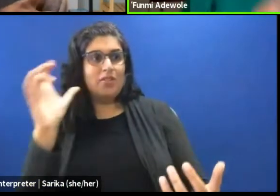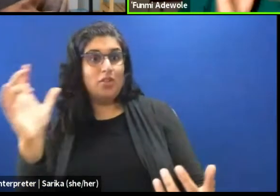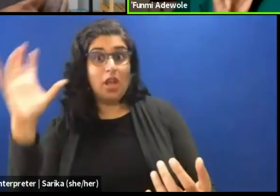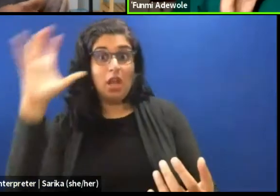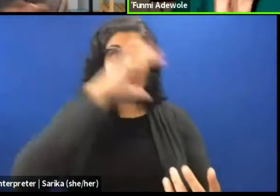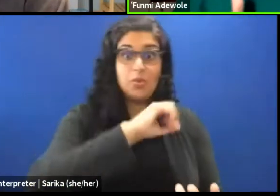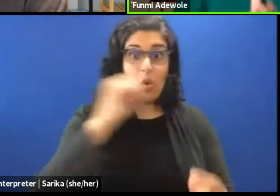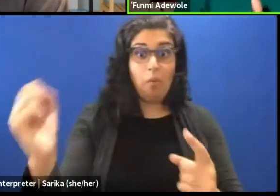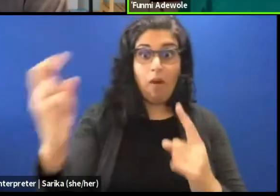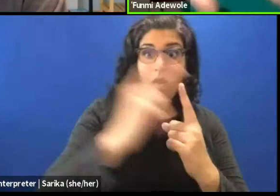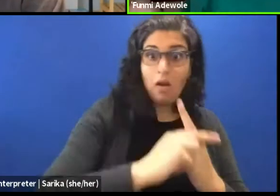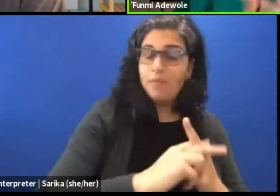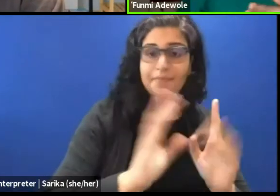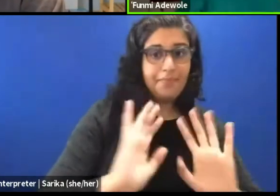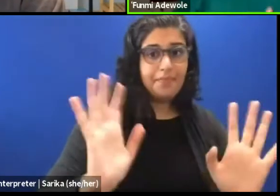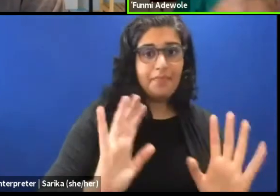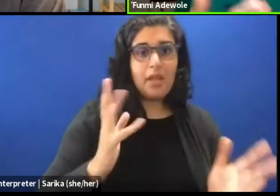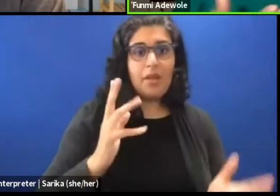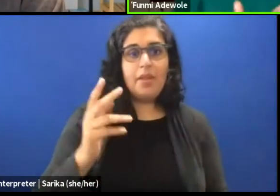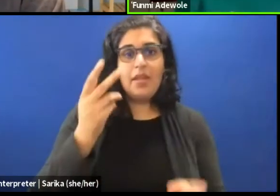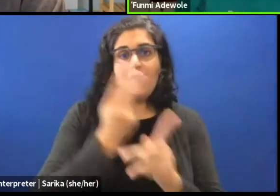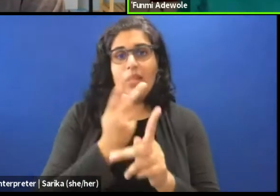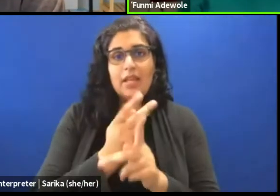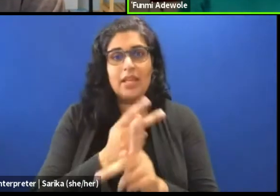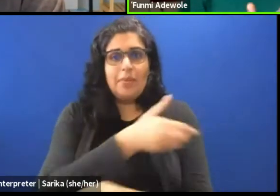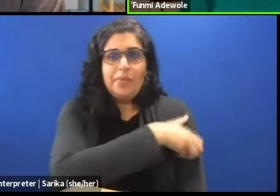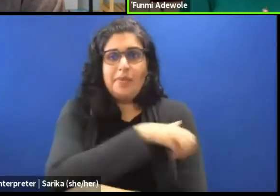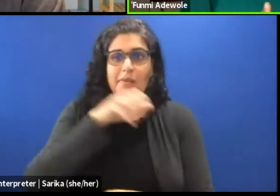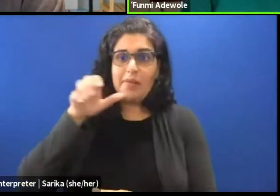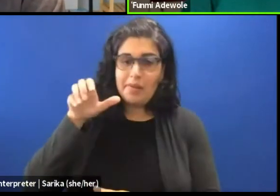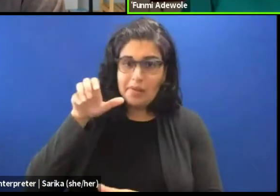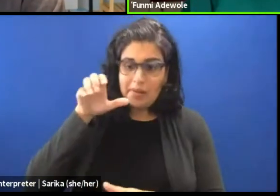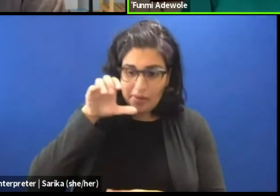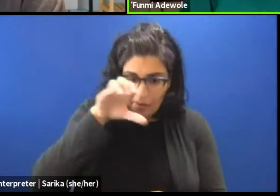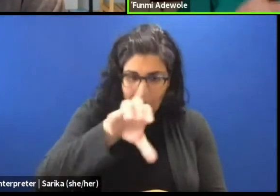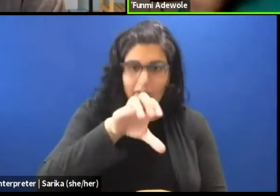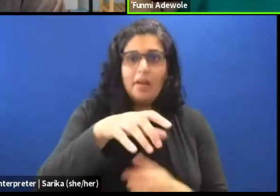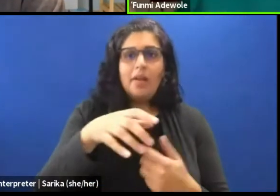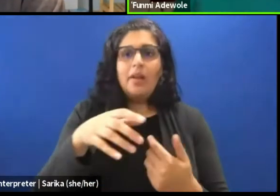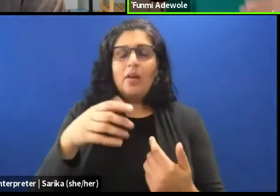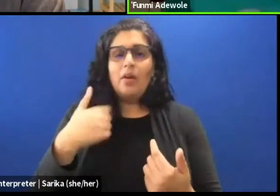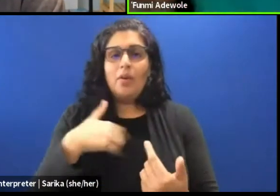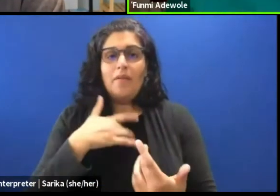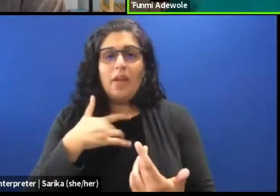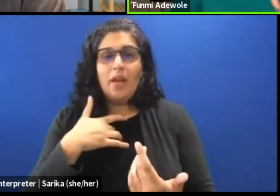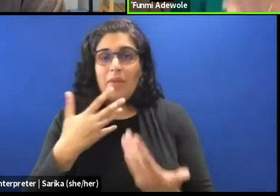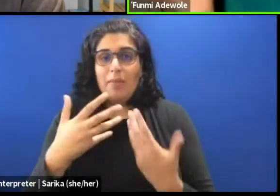And that they retain maybe the potency there that we feel they have, if not they may just be stereotyped